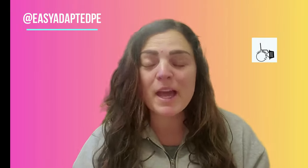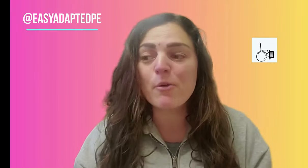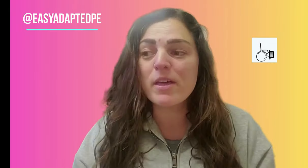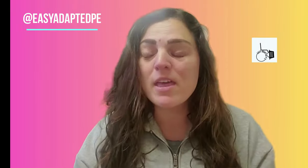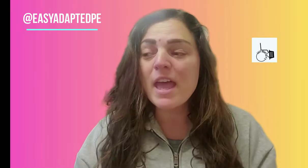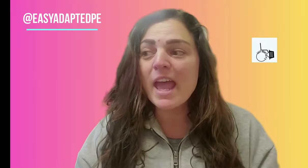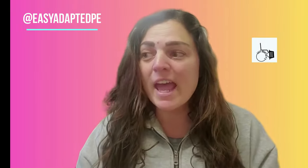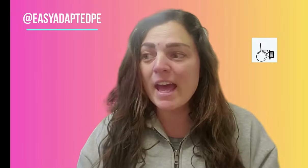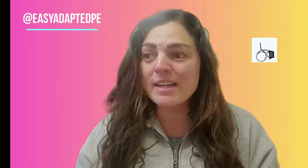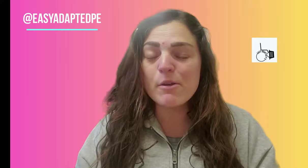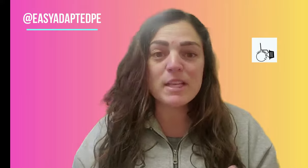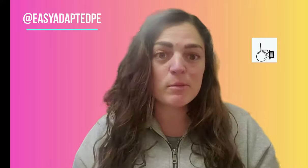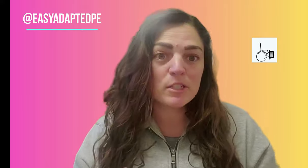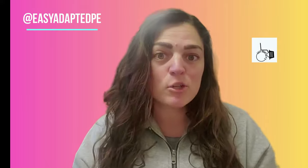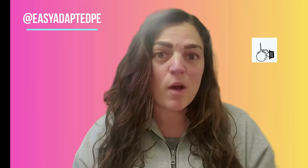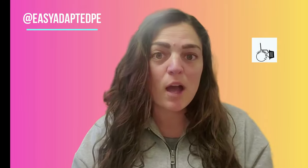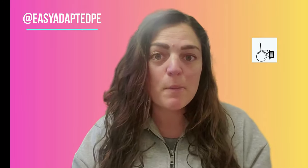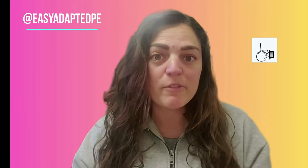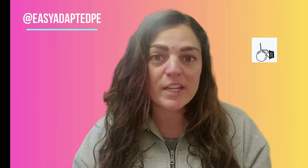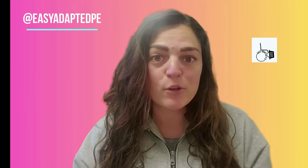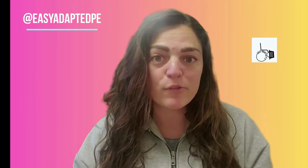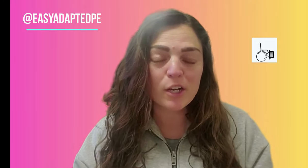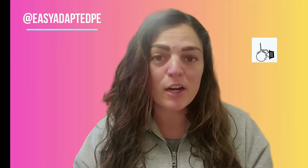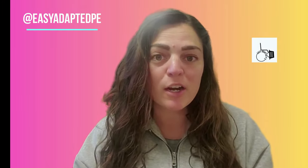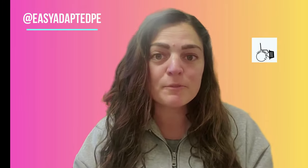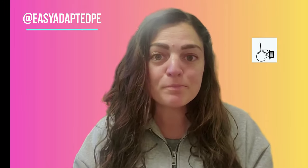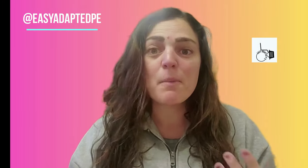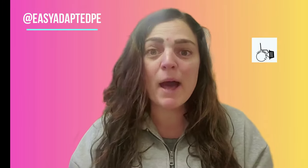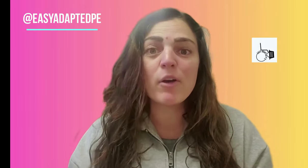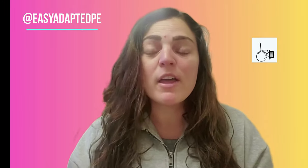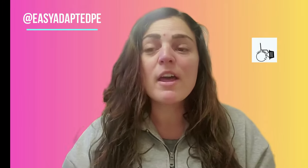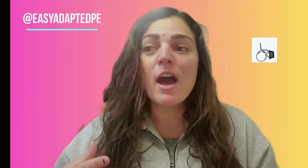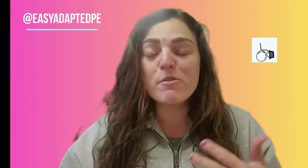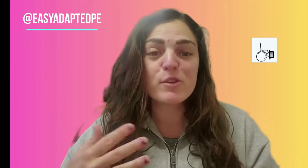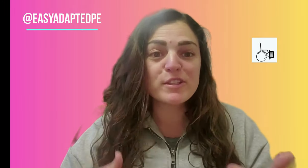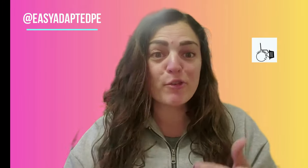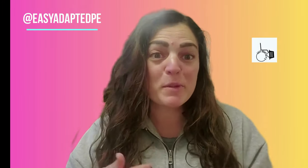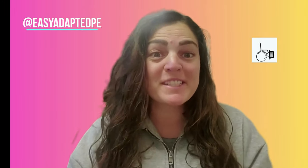coming out with and I was able to do a couple videos for her about some of those different